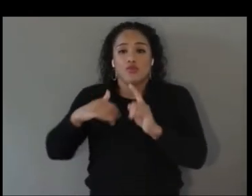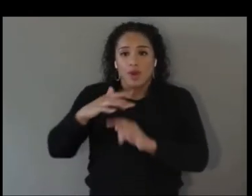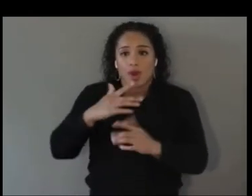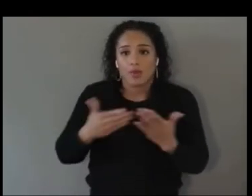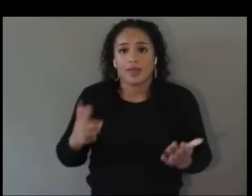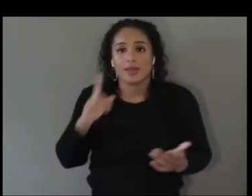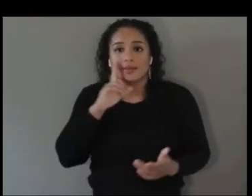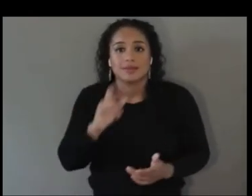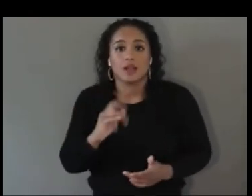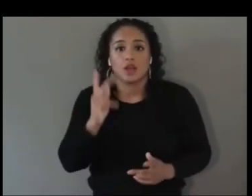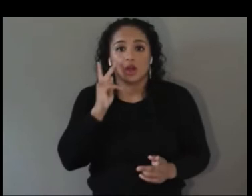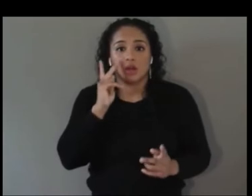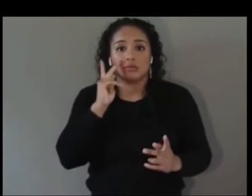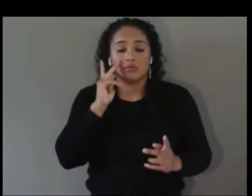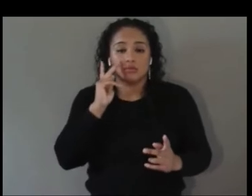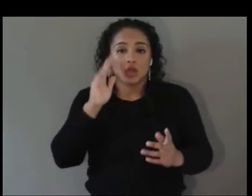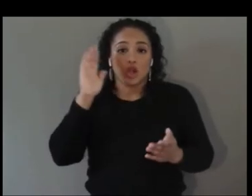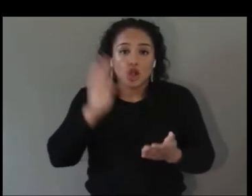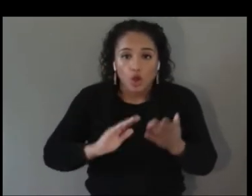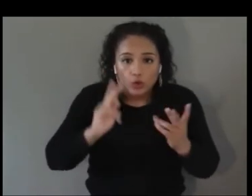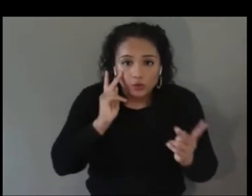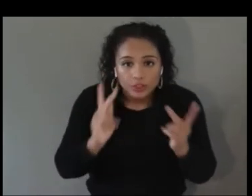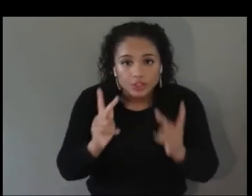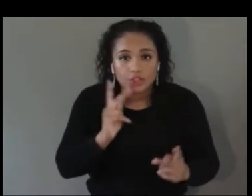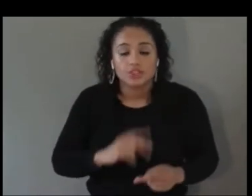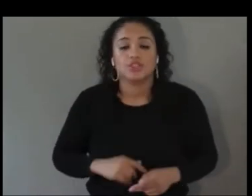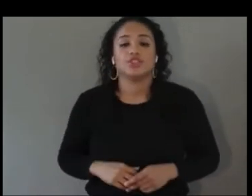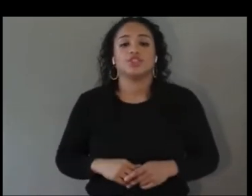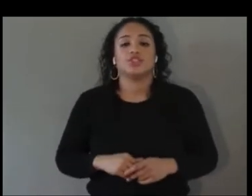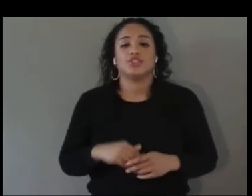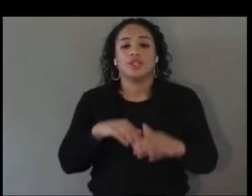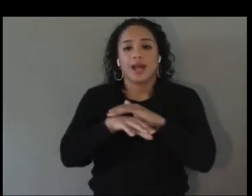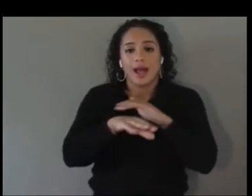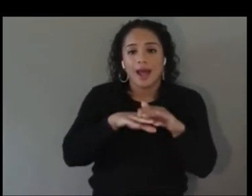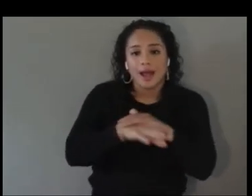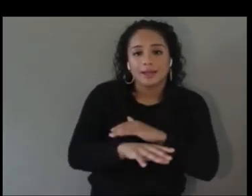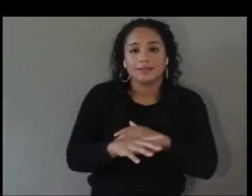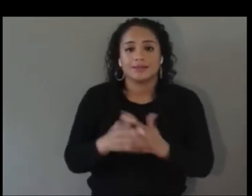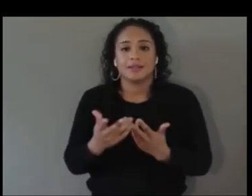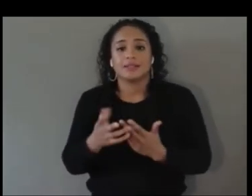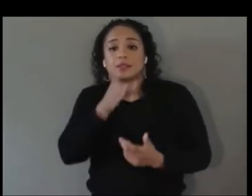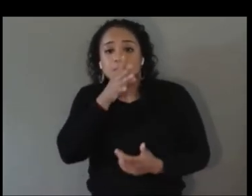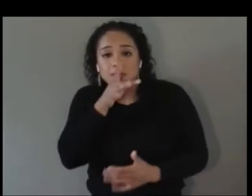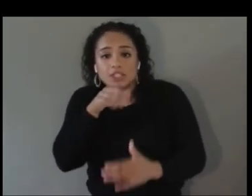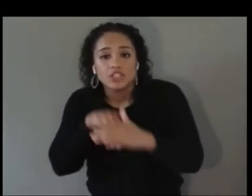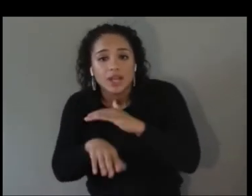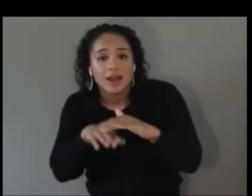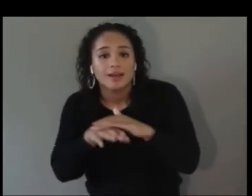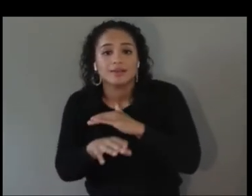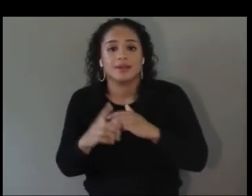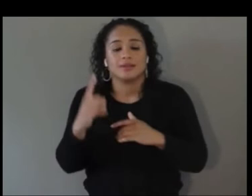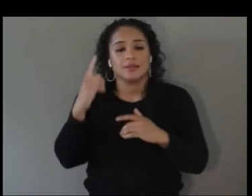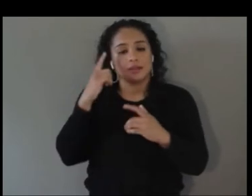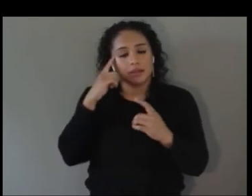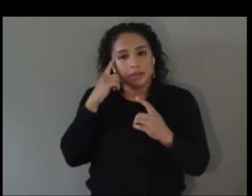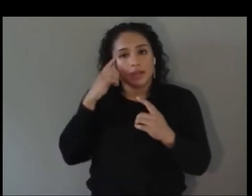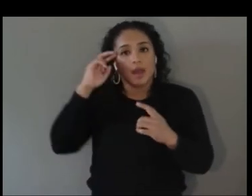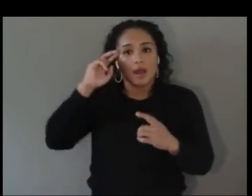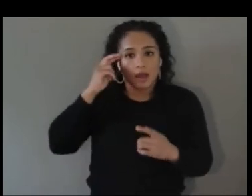thinking about cognitive and behavioral access tools, thinking about motor augmentation and those